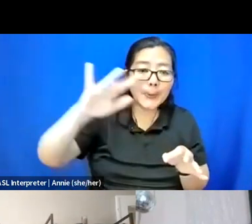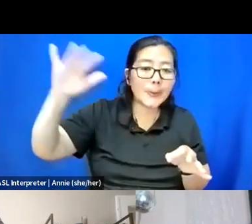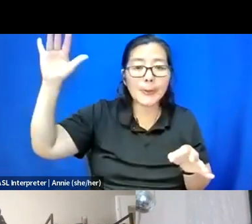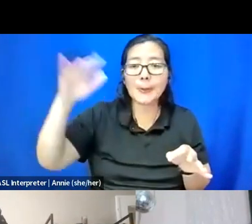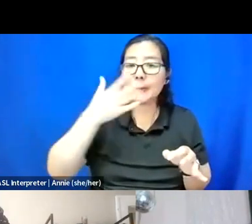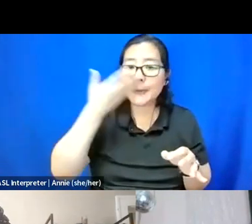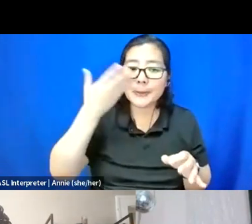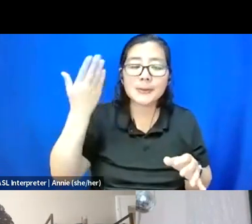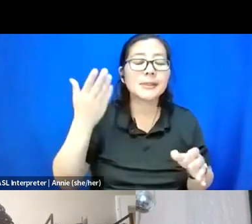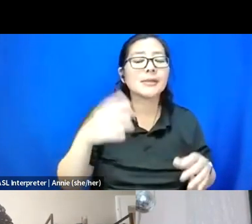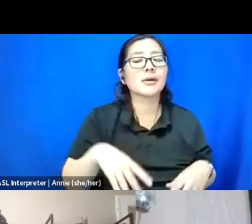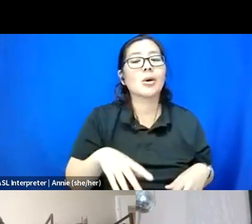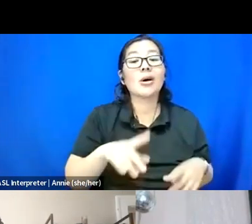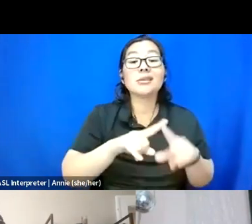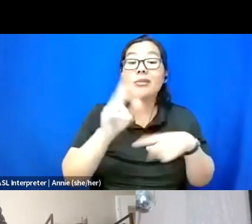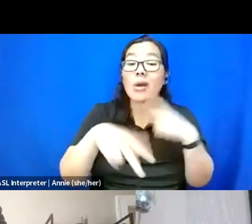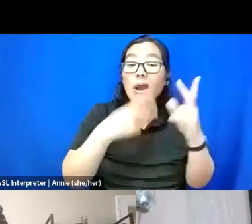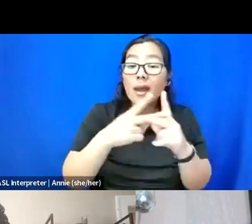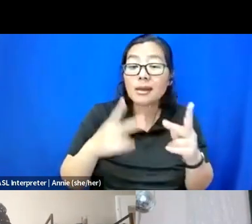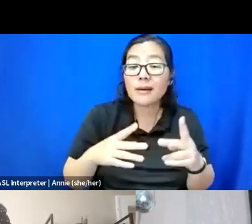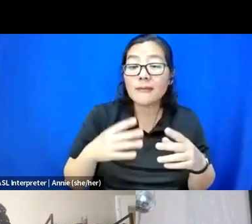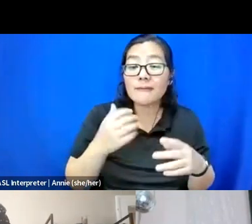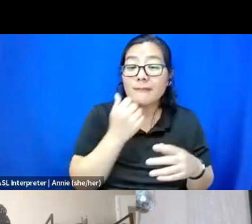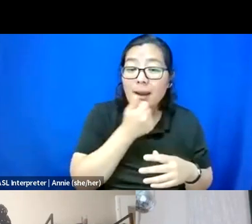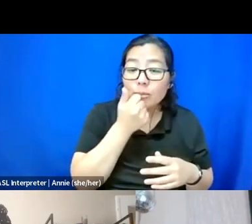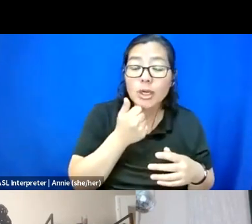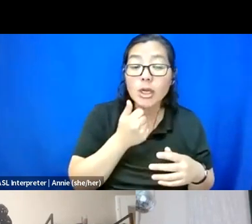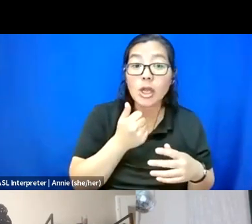And getting myself in cozy fabrics is also part of it, too.